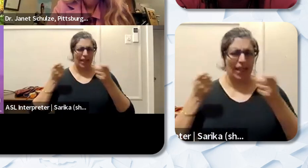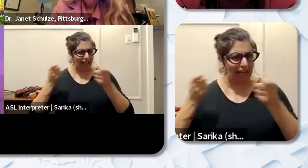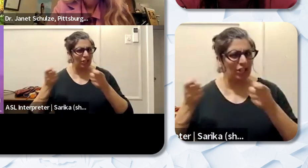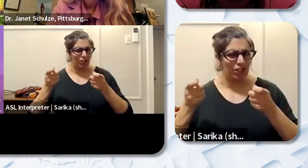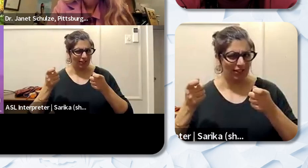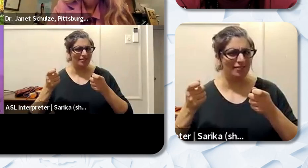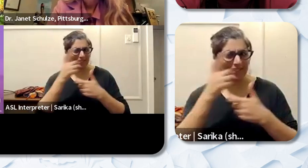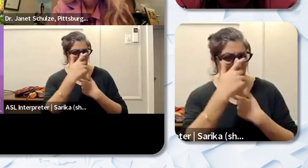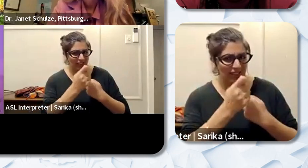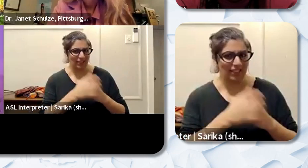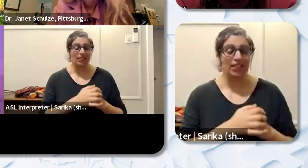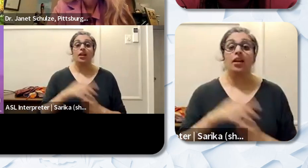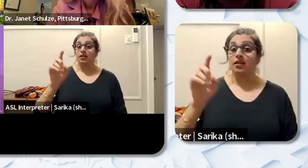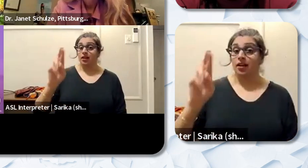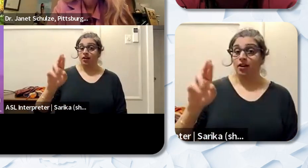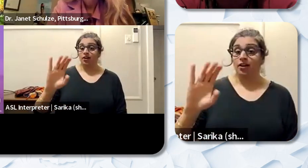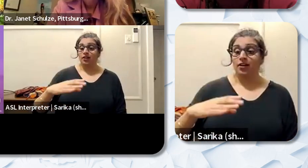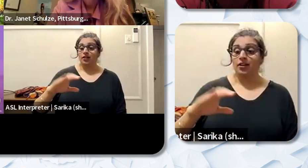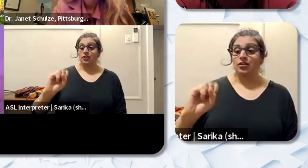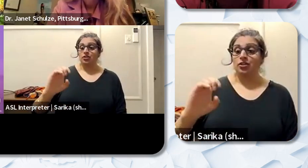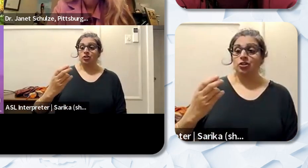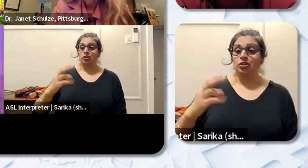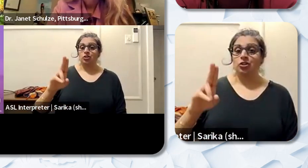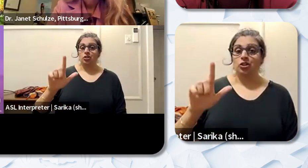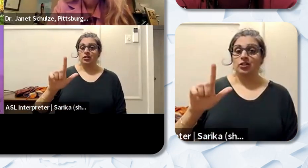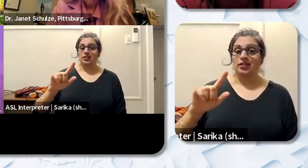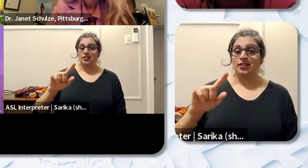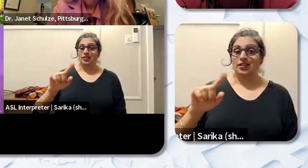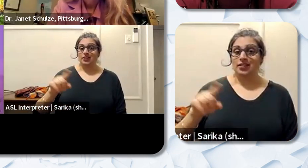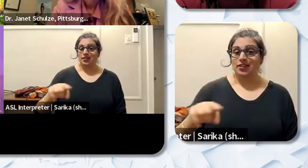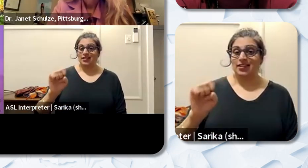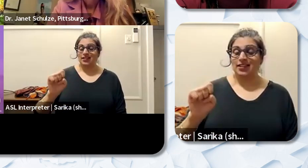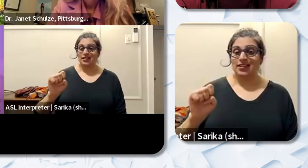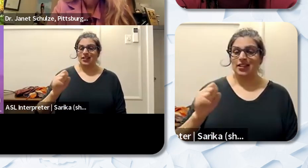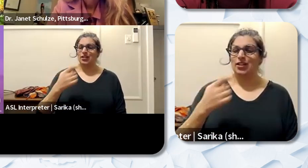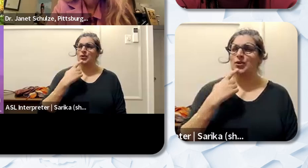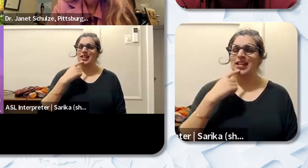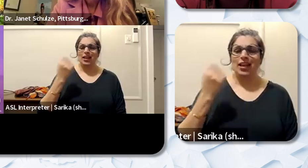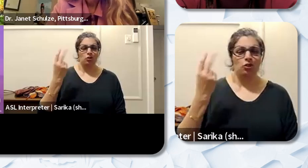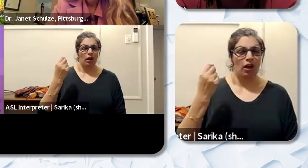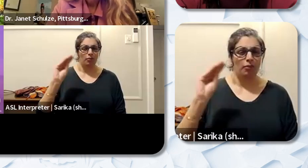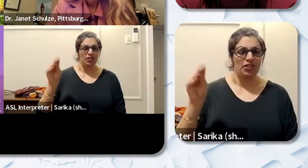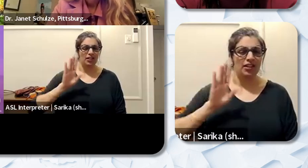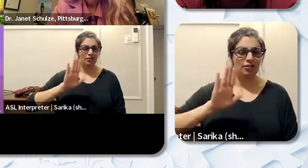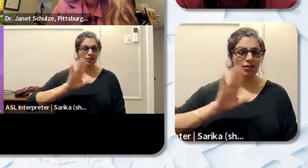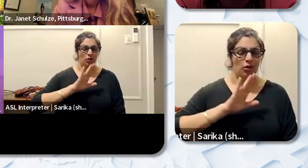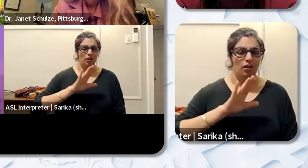you talked about your you know that 12% of your staff or African American and teachers. And when